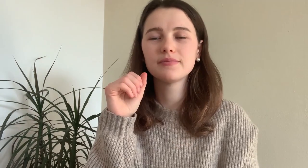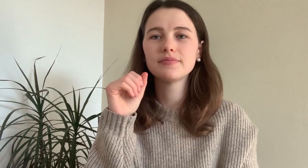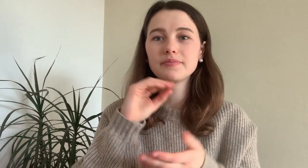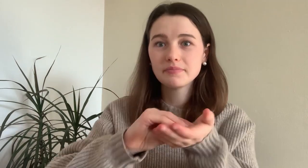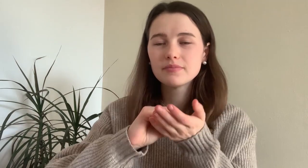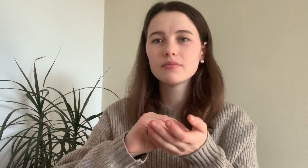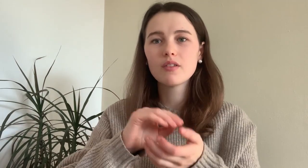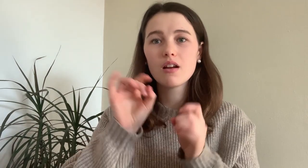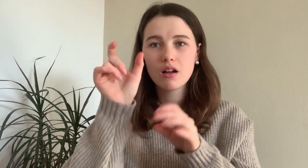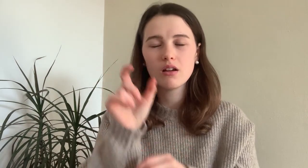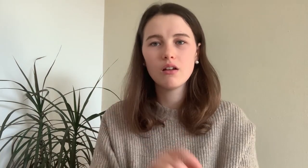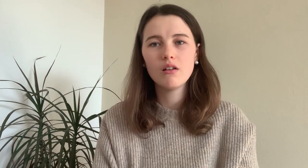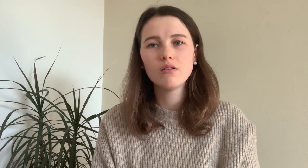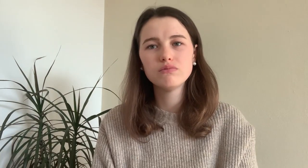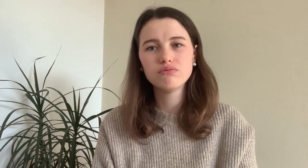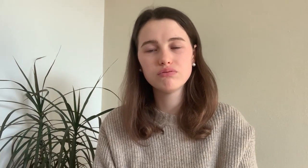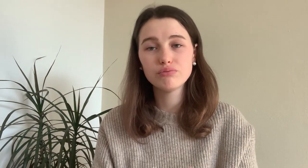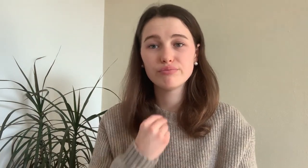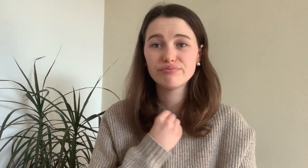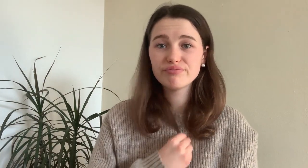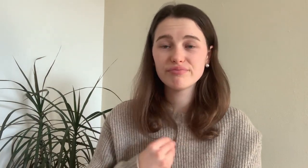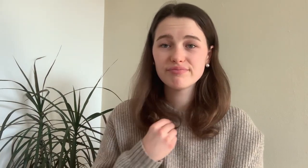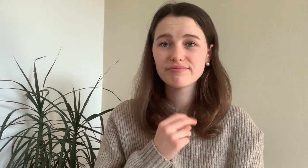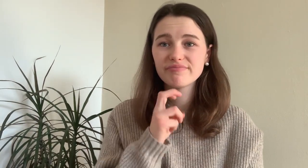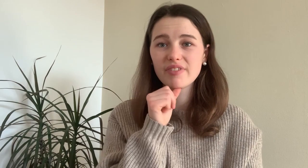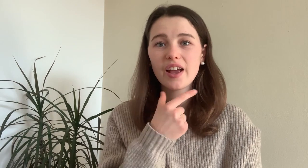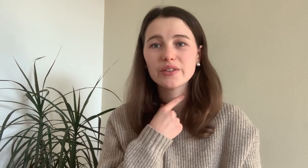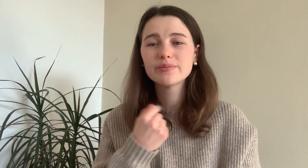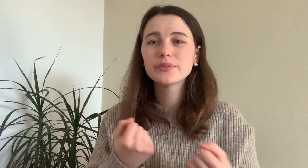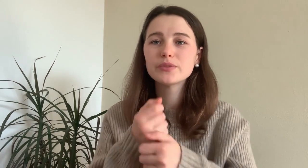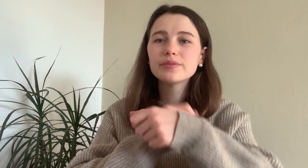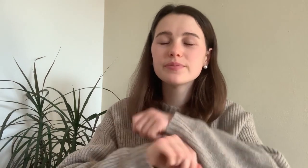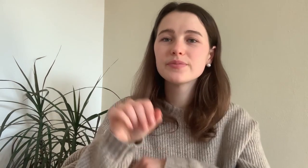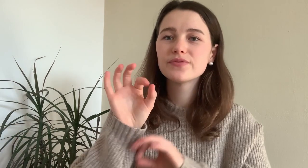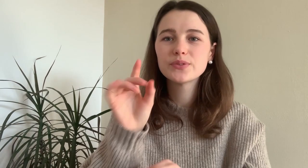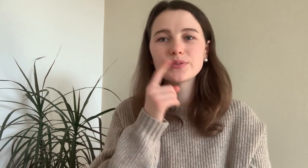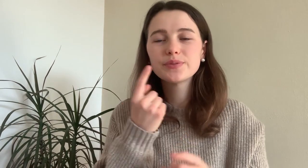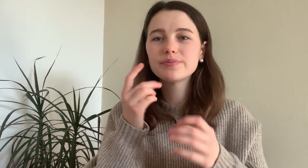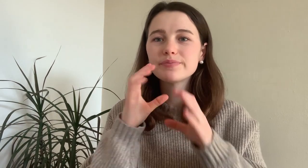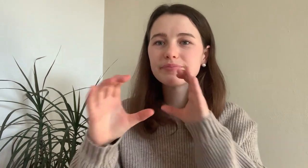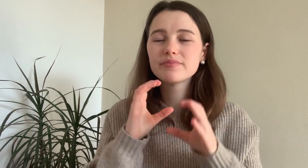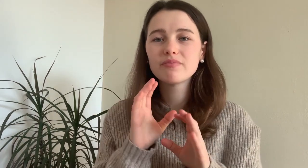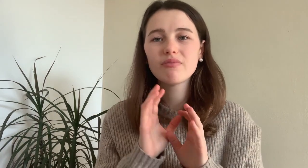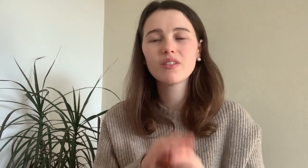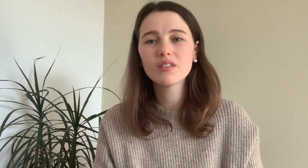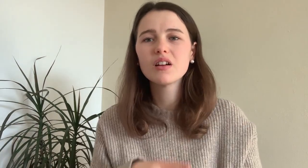I tried to write back and forth but the teacher didn´t want to make an effort to communicate with me.